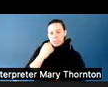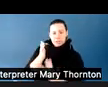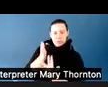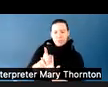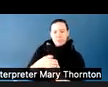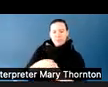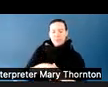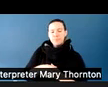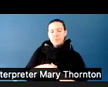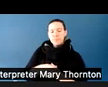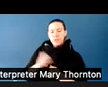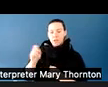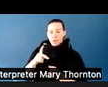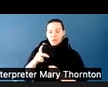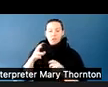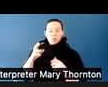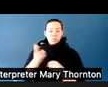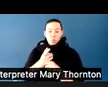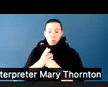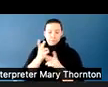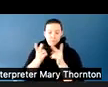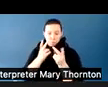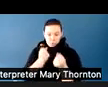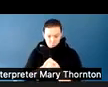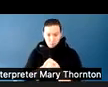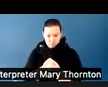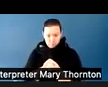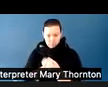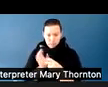especially an autistic person or other neuro-diverse students--